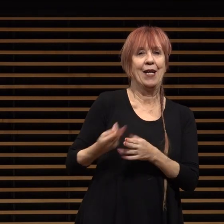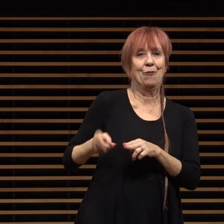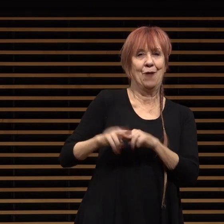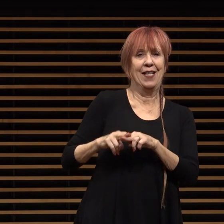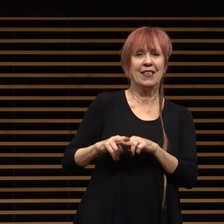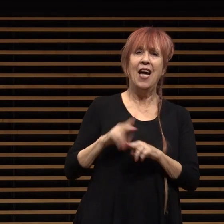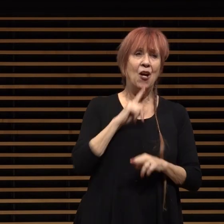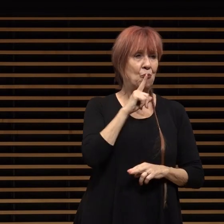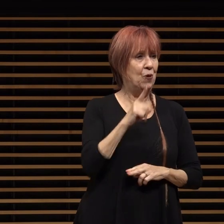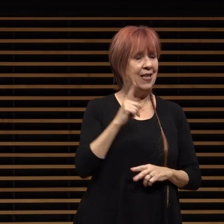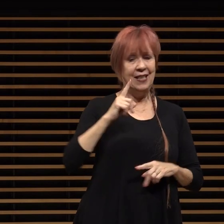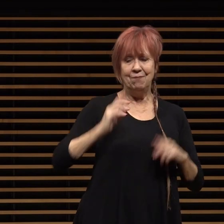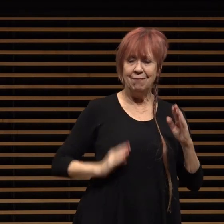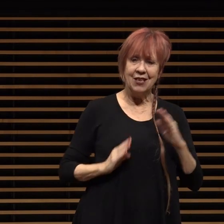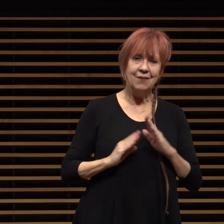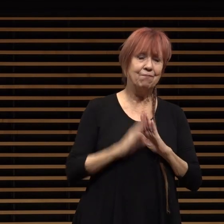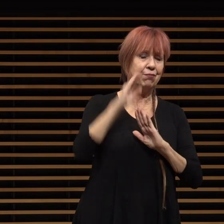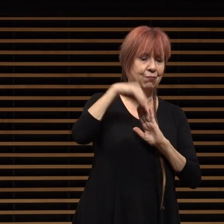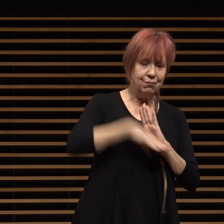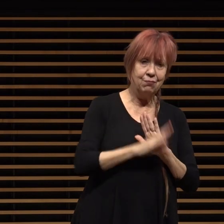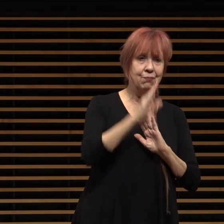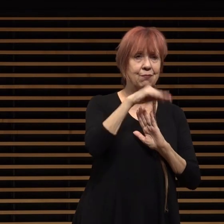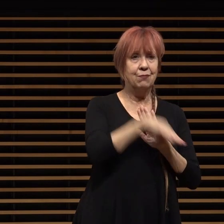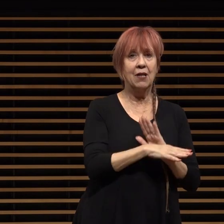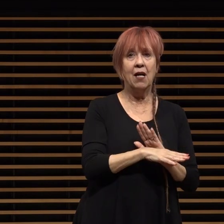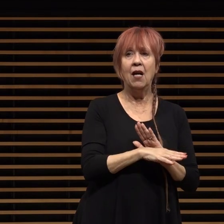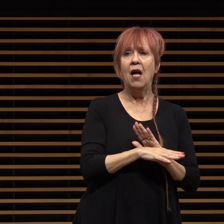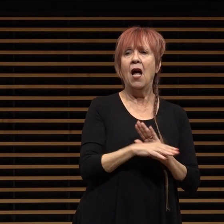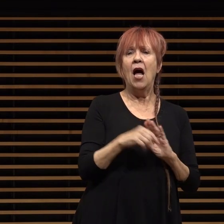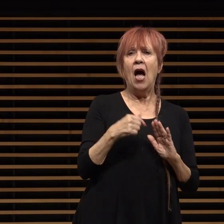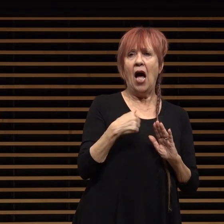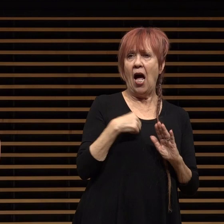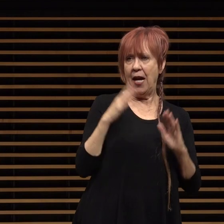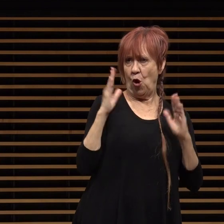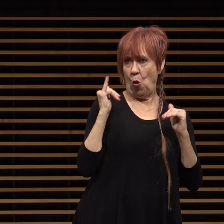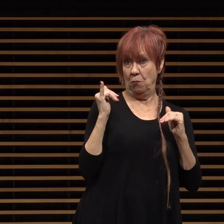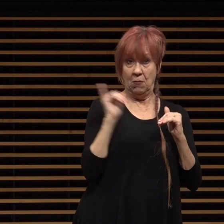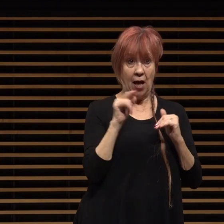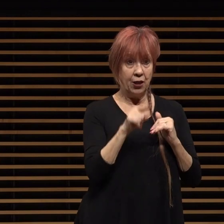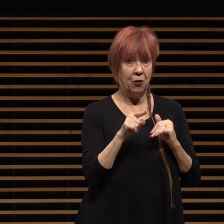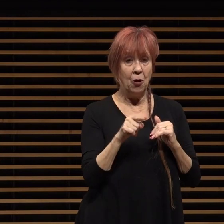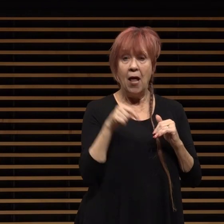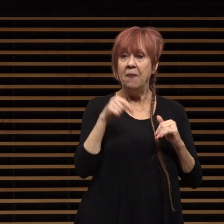all of us like many of you i was hoping that this